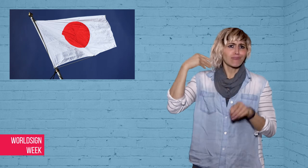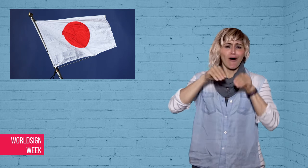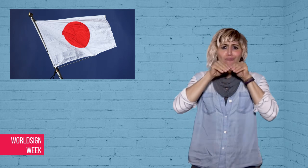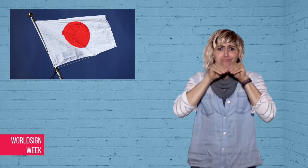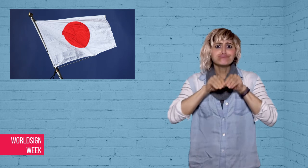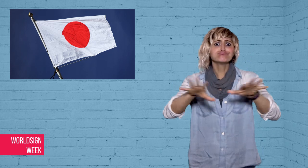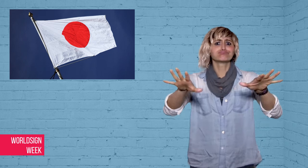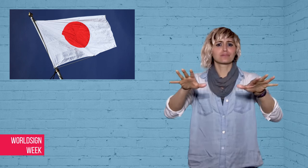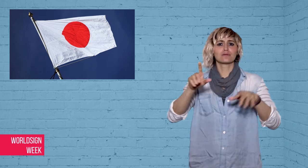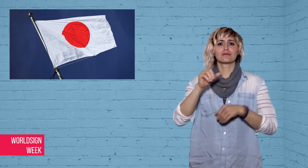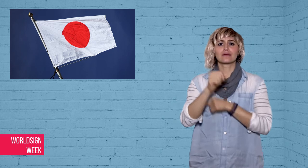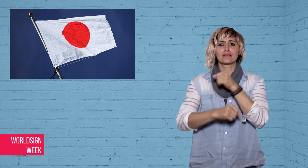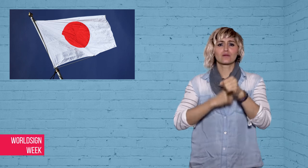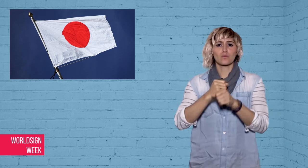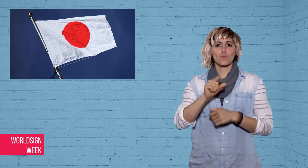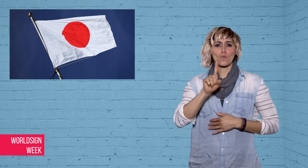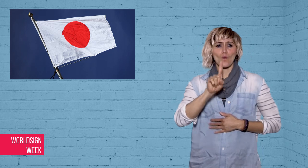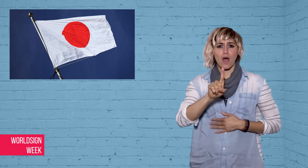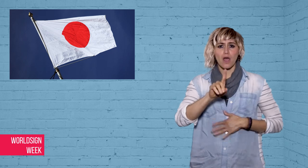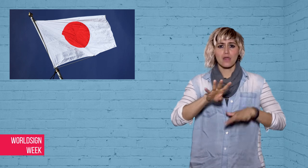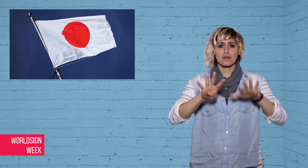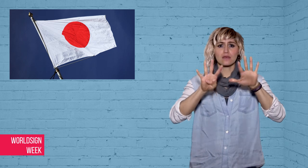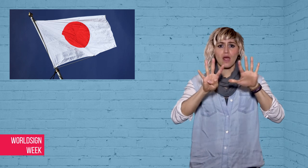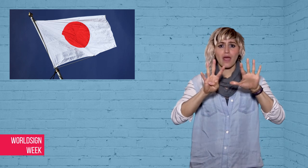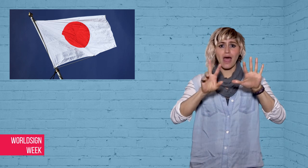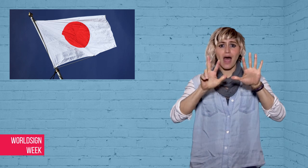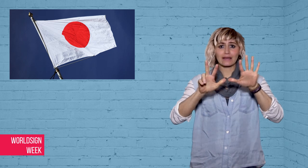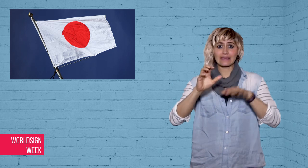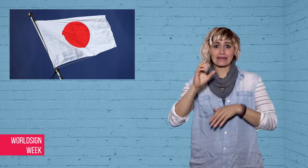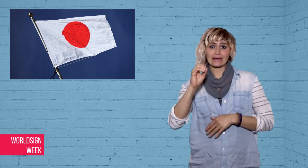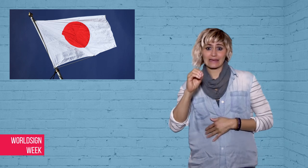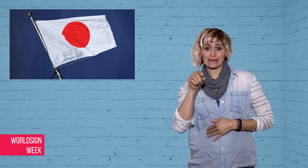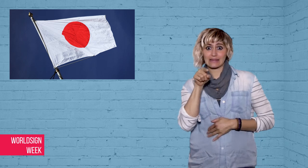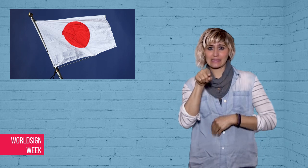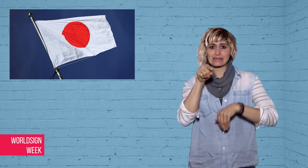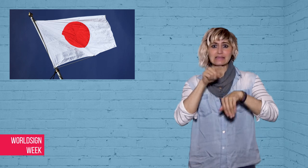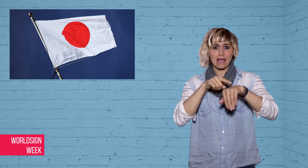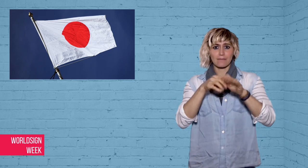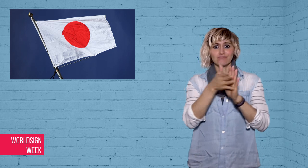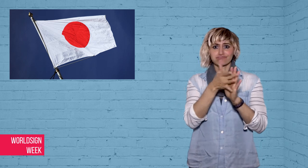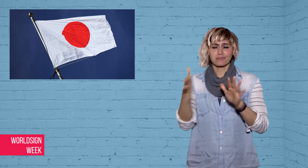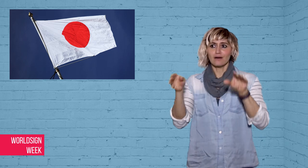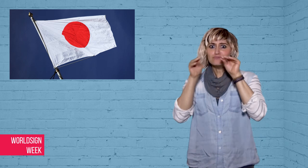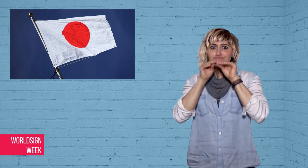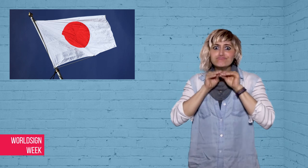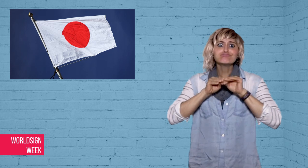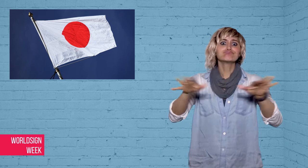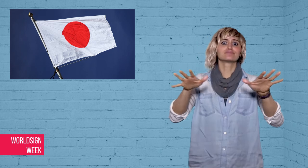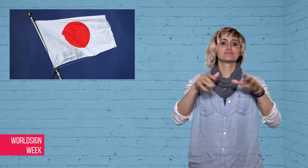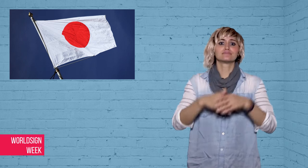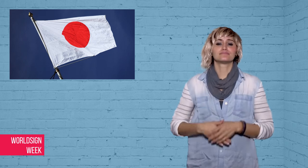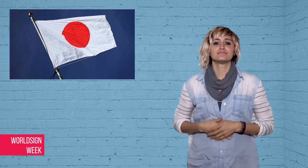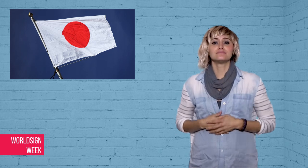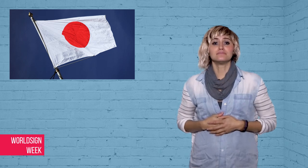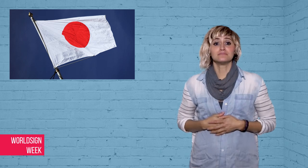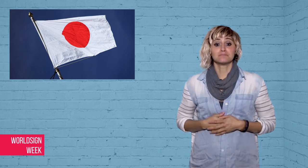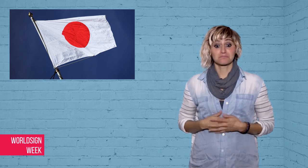well known games in the world and in